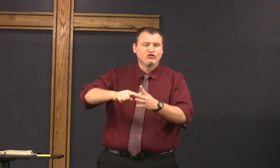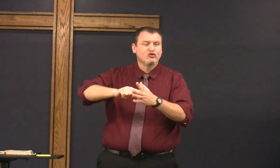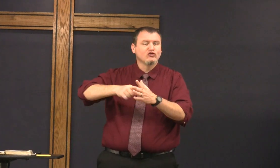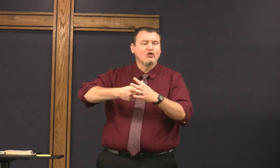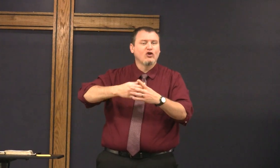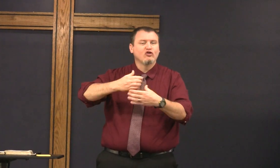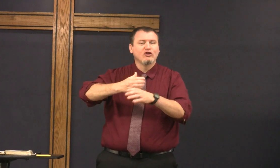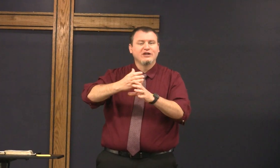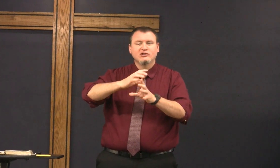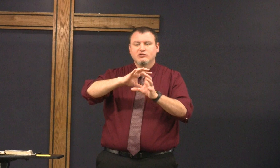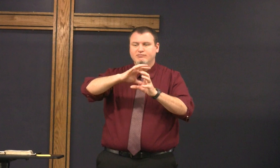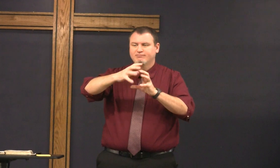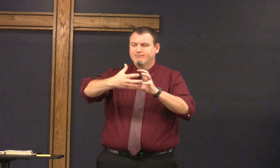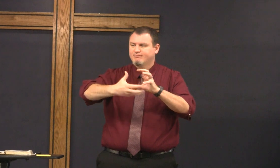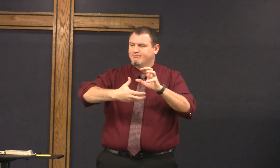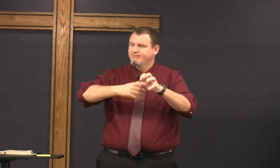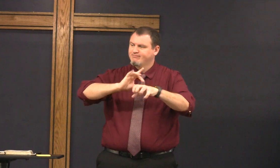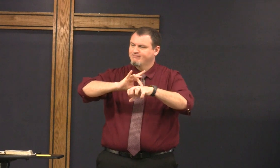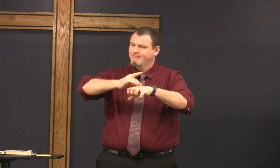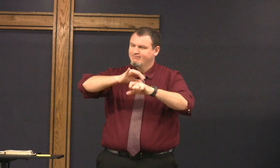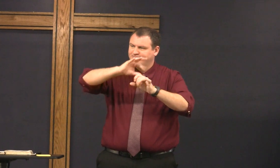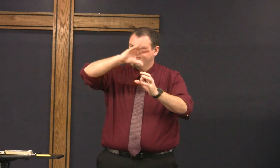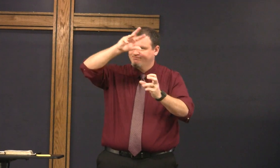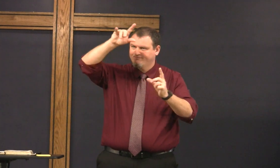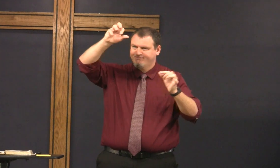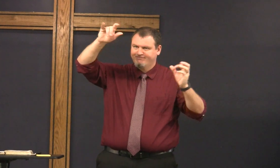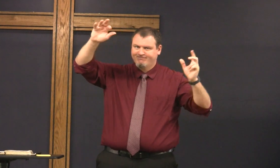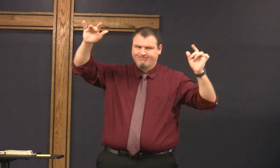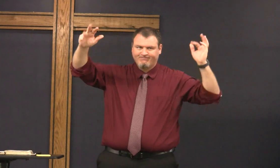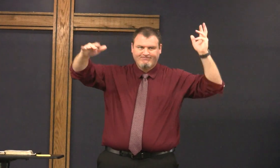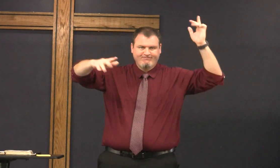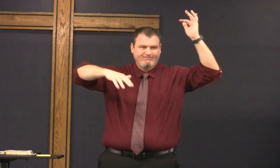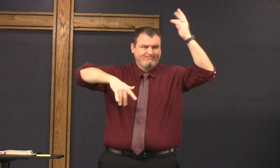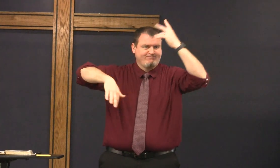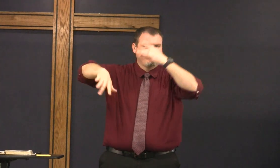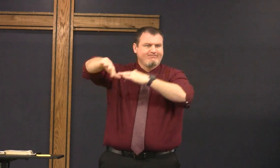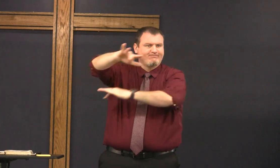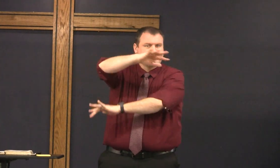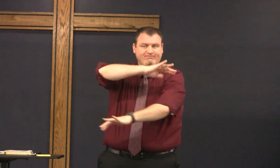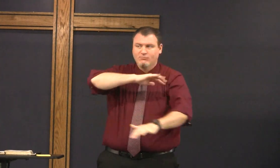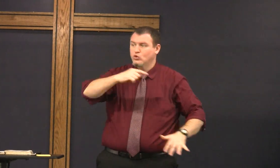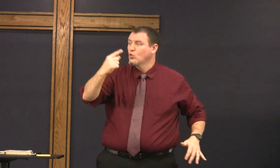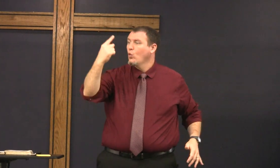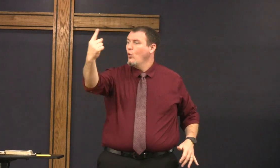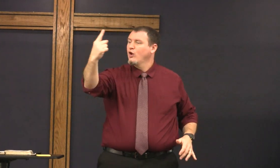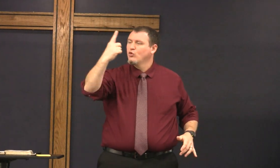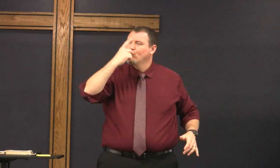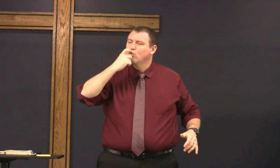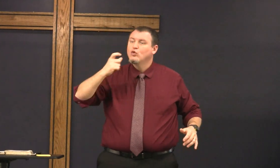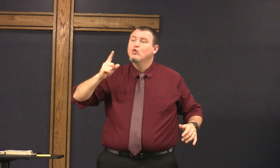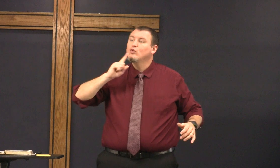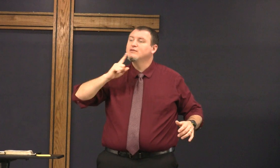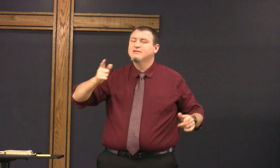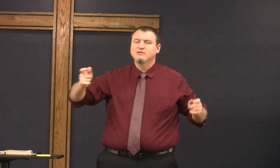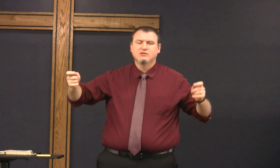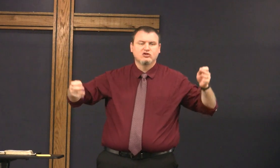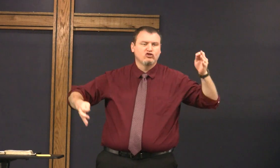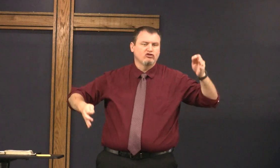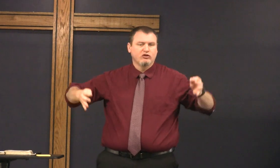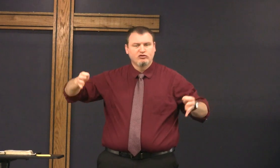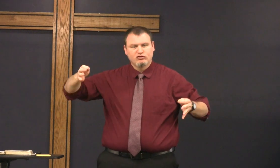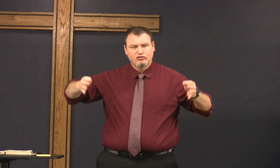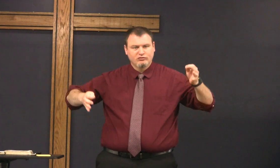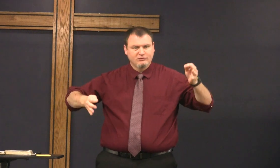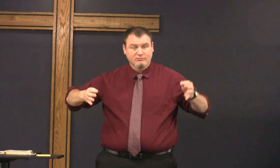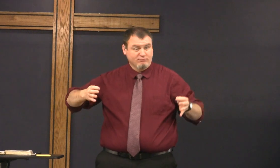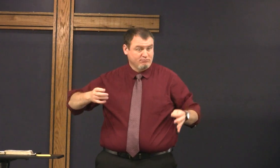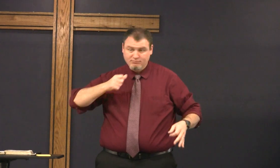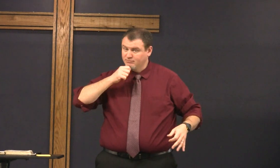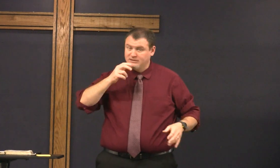there's only one who Creator who spoke creation into being there's only one judge